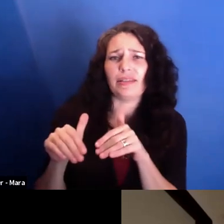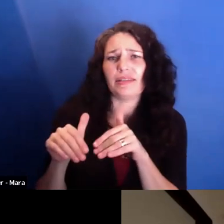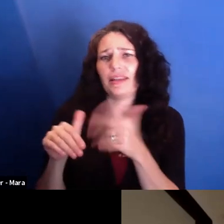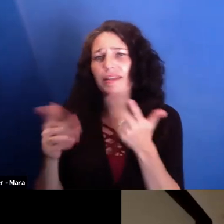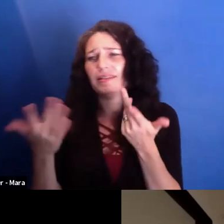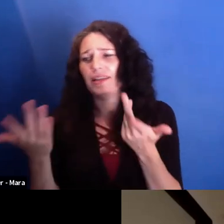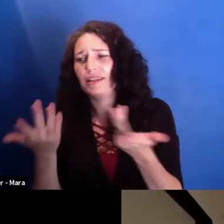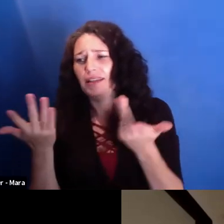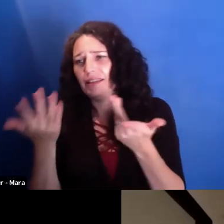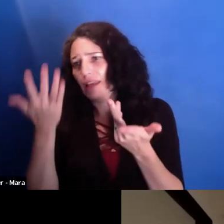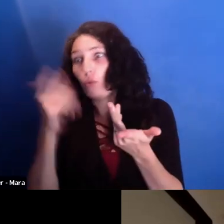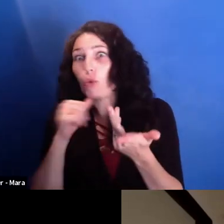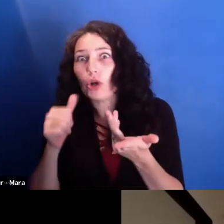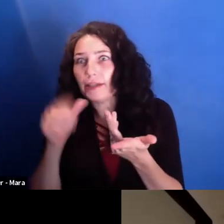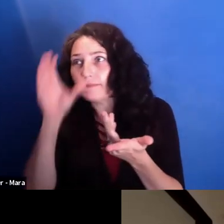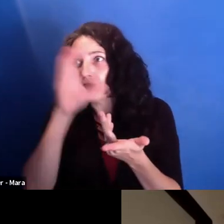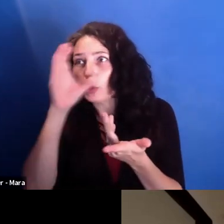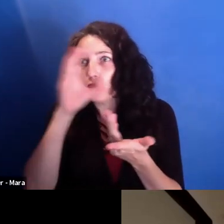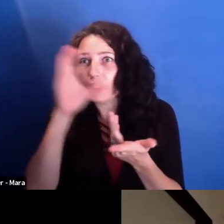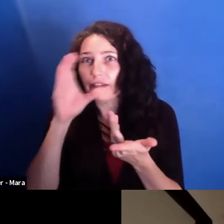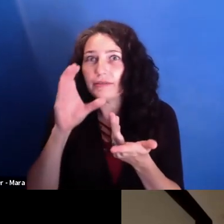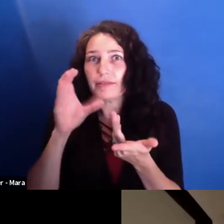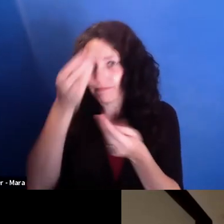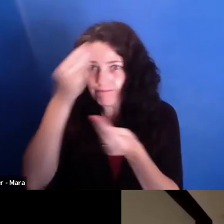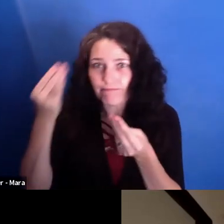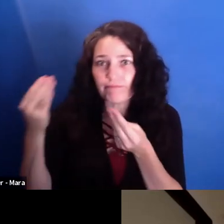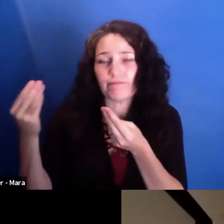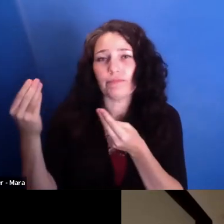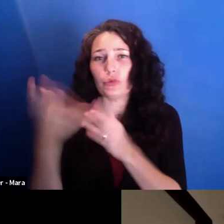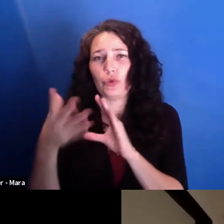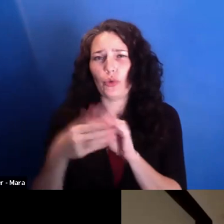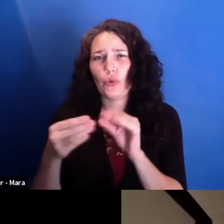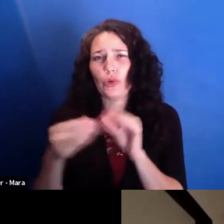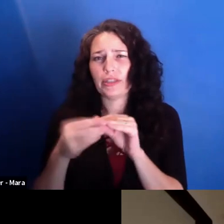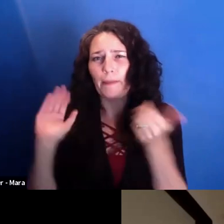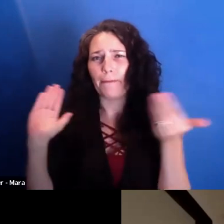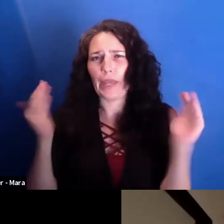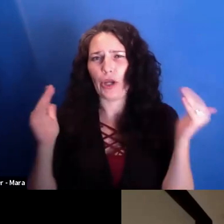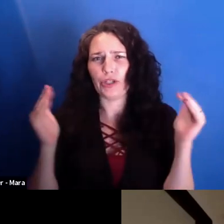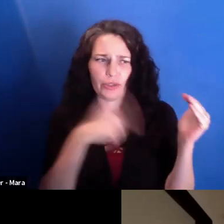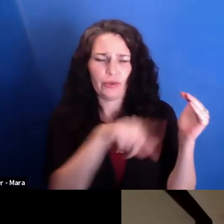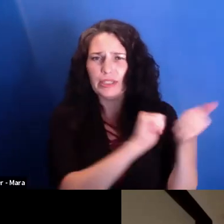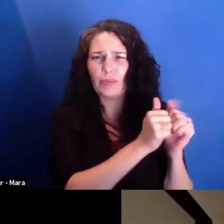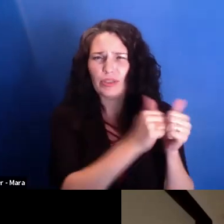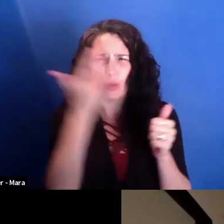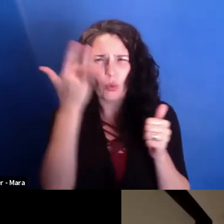kind of follow the story? Why were other journalists just blind to this?